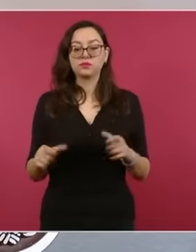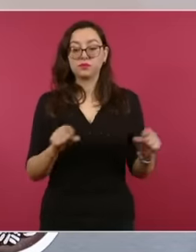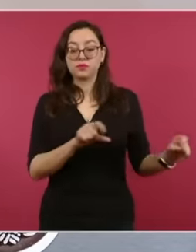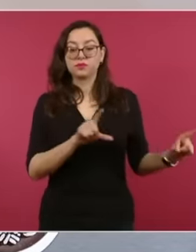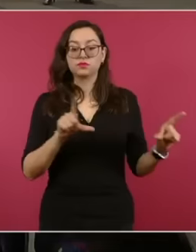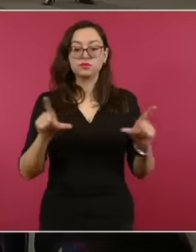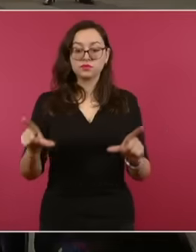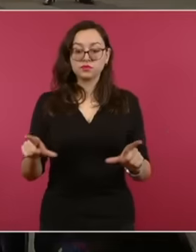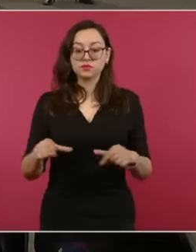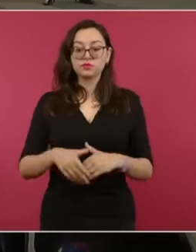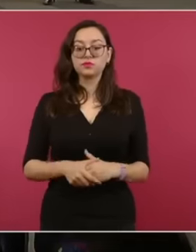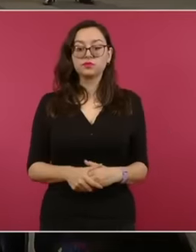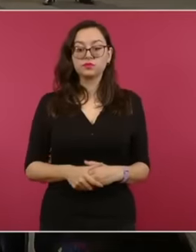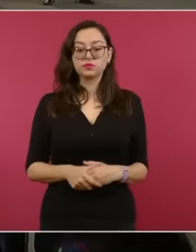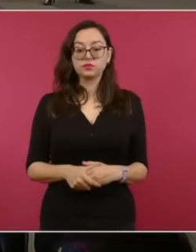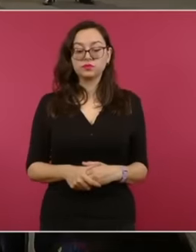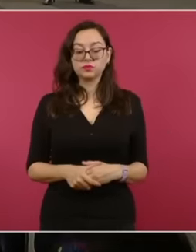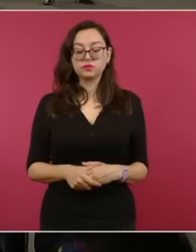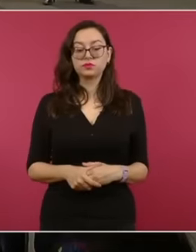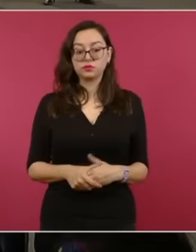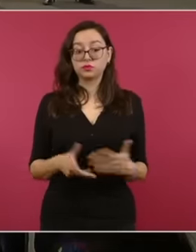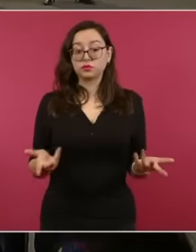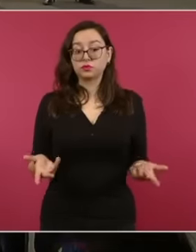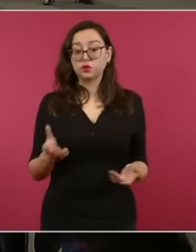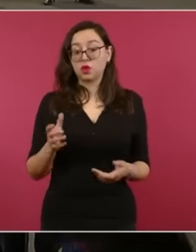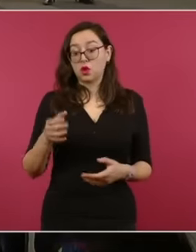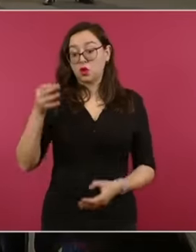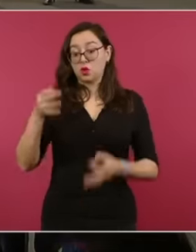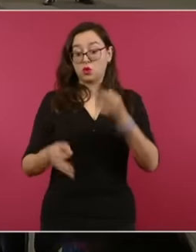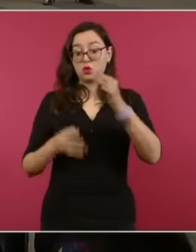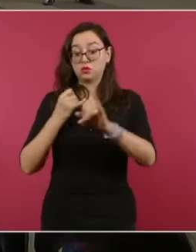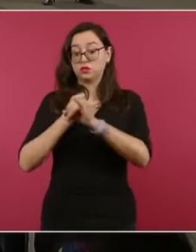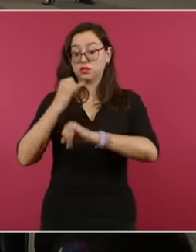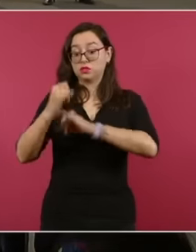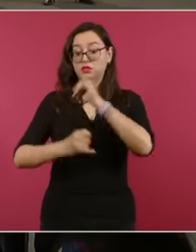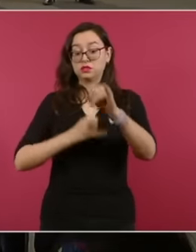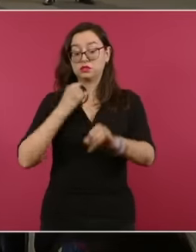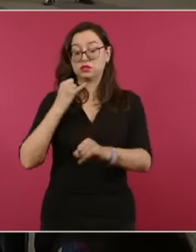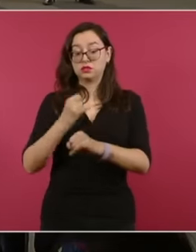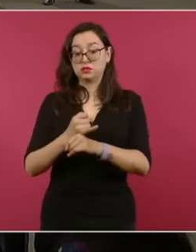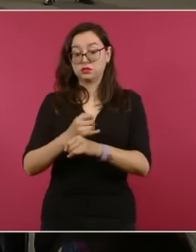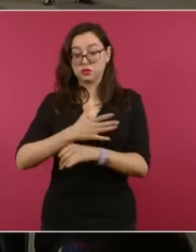say that today we are resorting to the highest court of the United Nations constituted